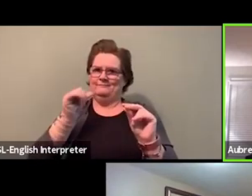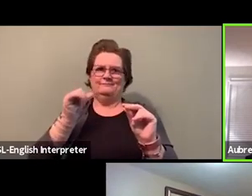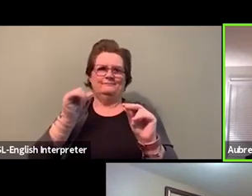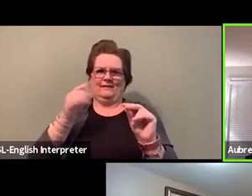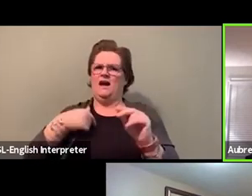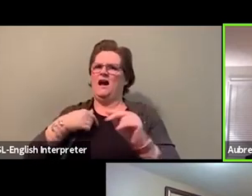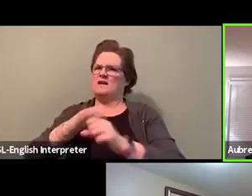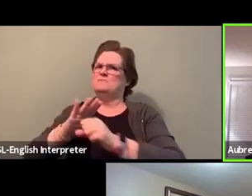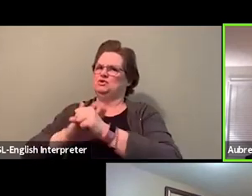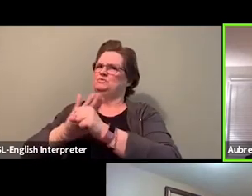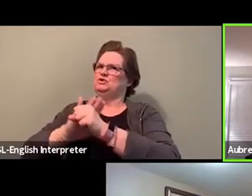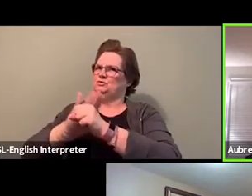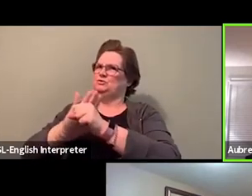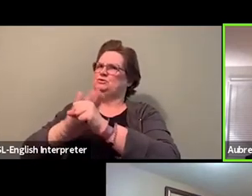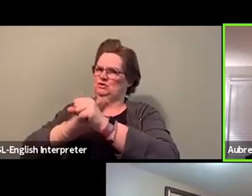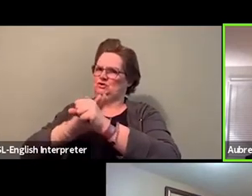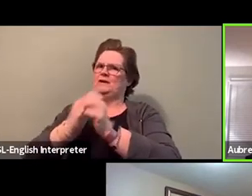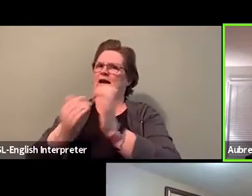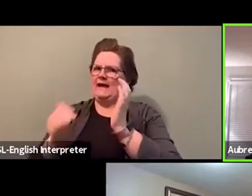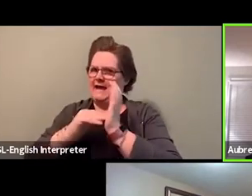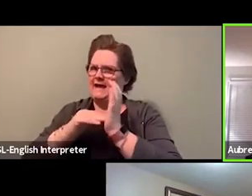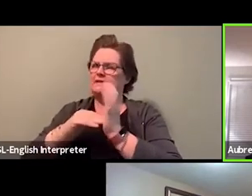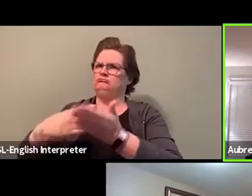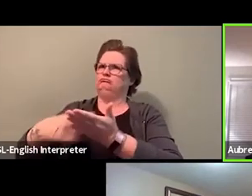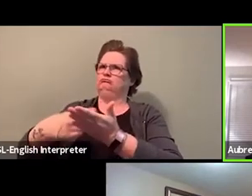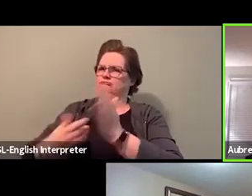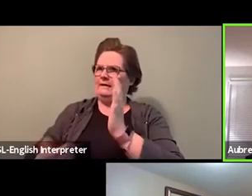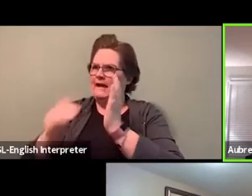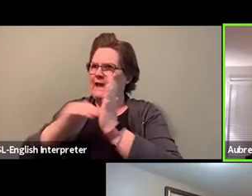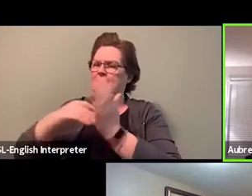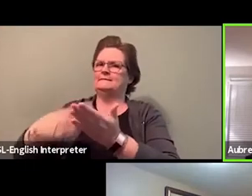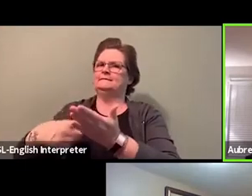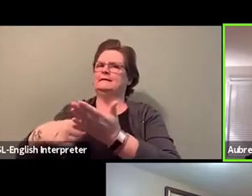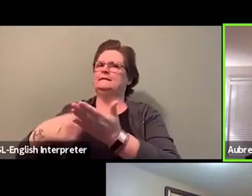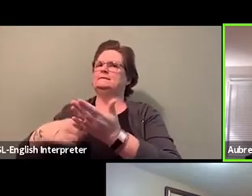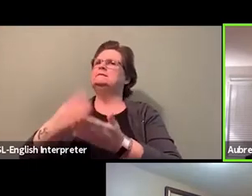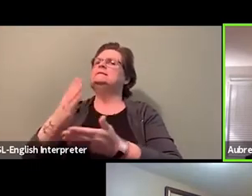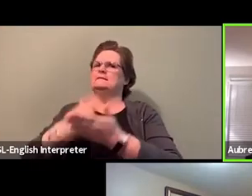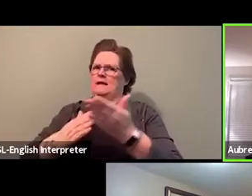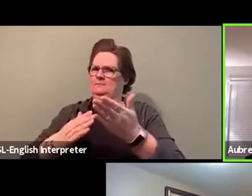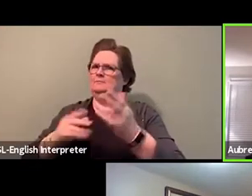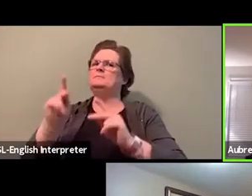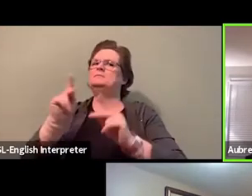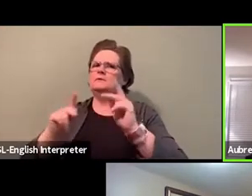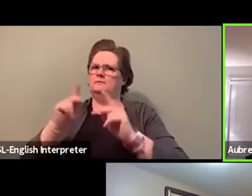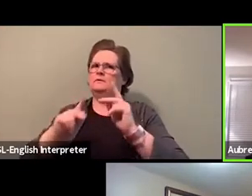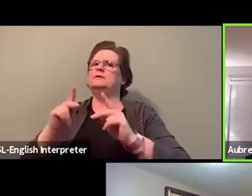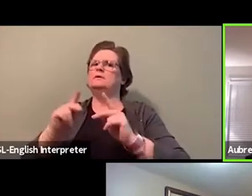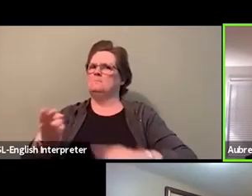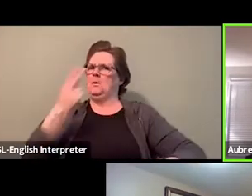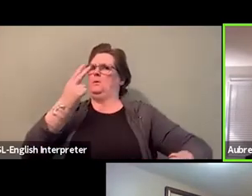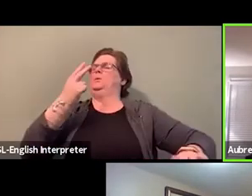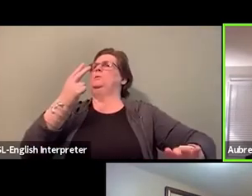there has been some challenges and some backlash, and not just from, like white workers,